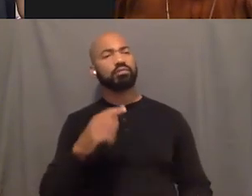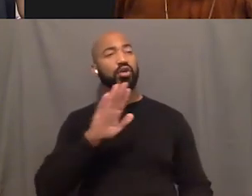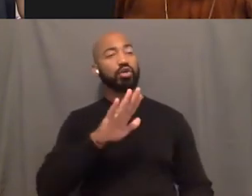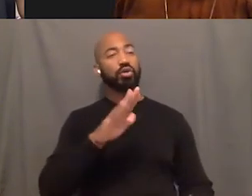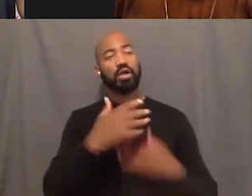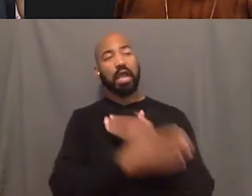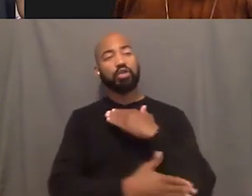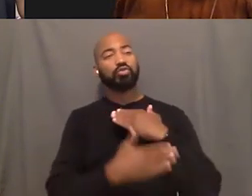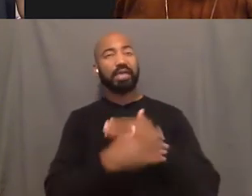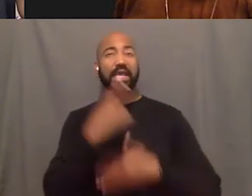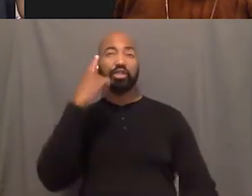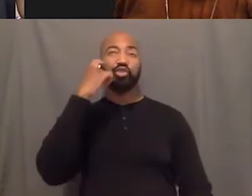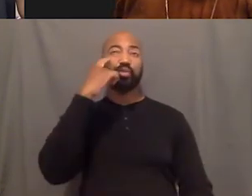I want to go to Egypt.